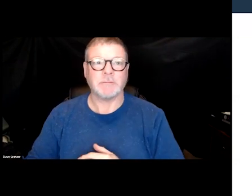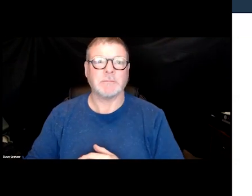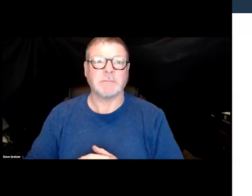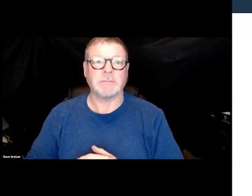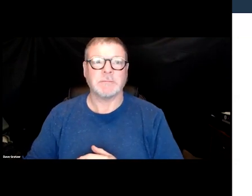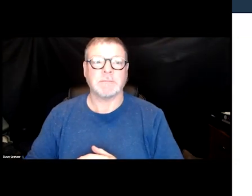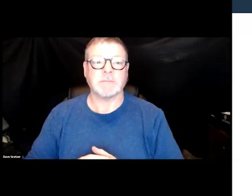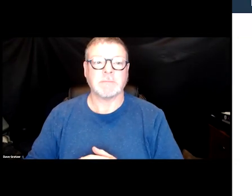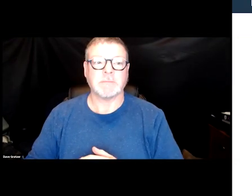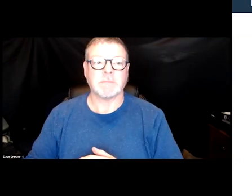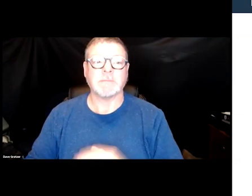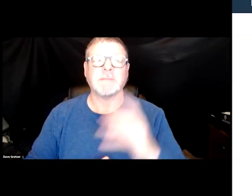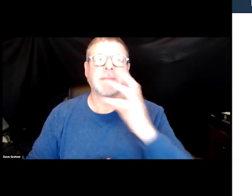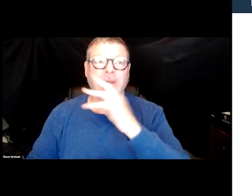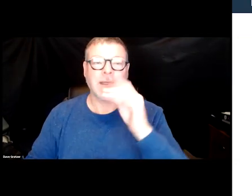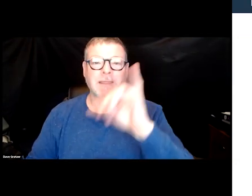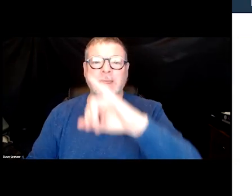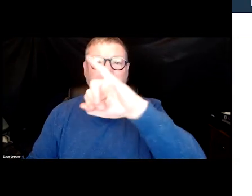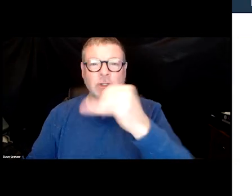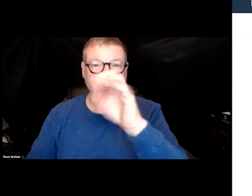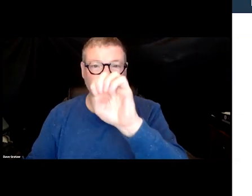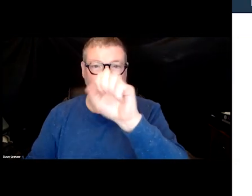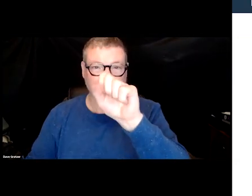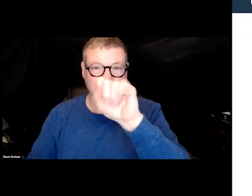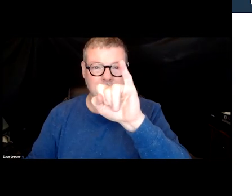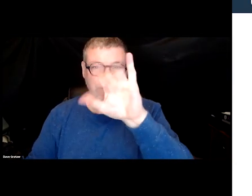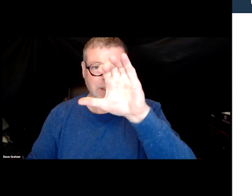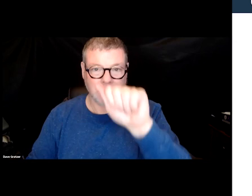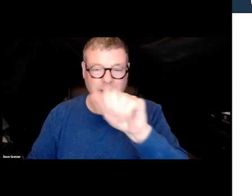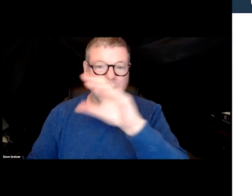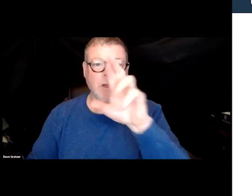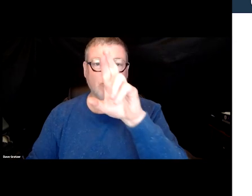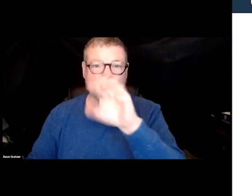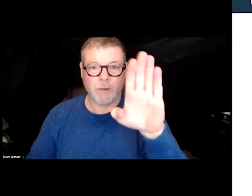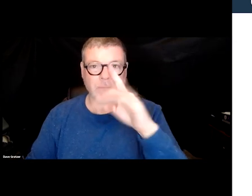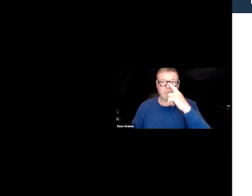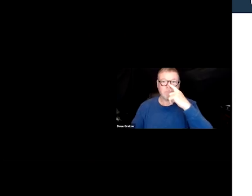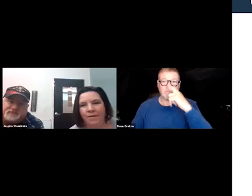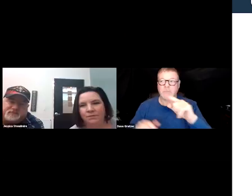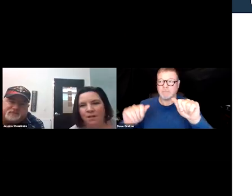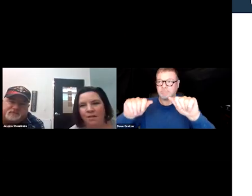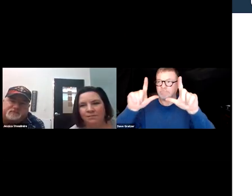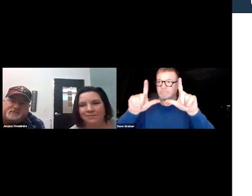and that will be Jessica and Rob. So Jessica and Rob, if you just want to camera up and unmute yourselves.